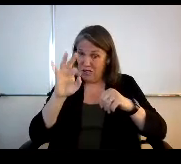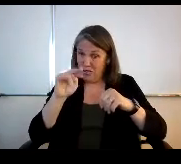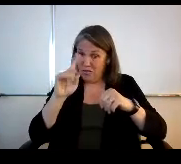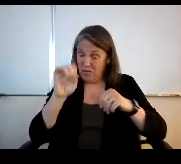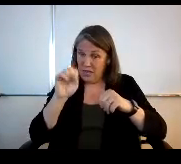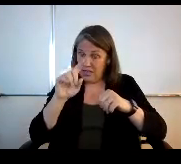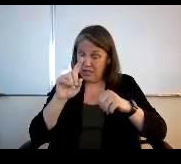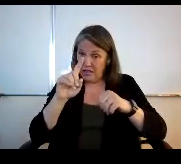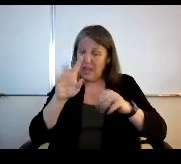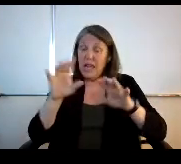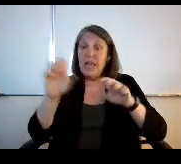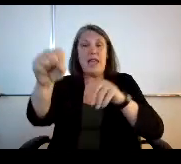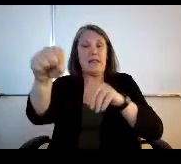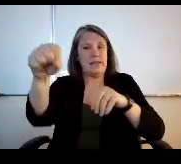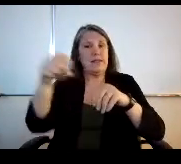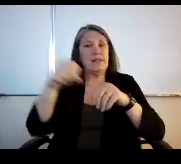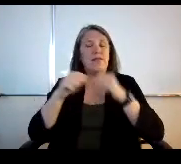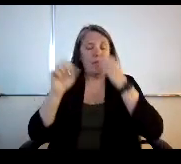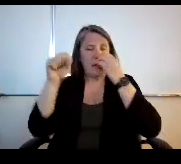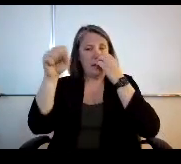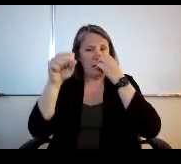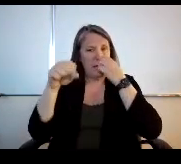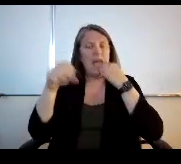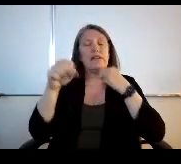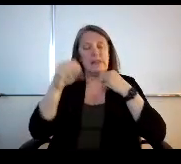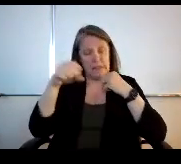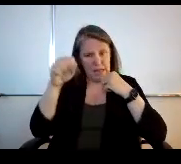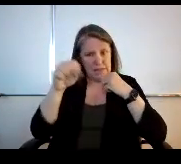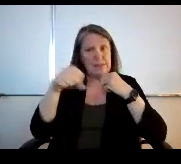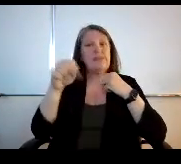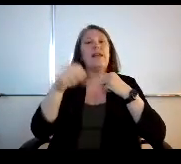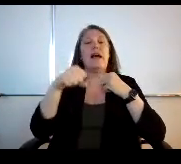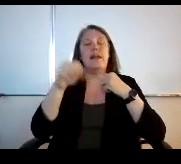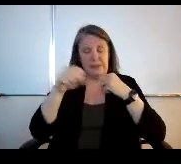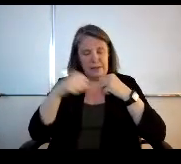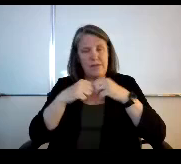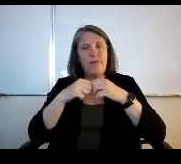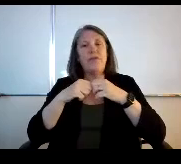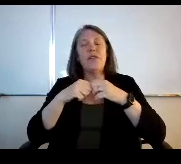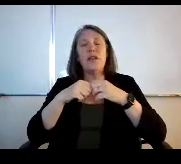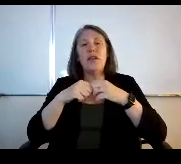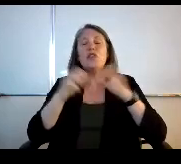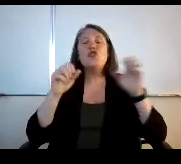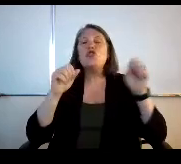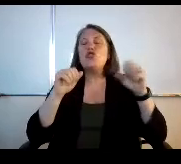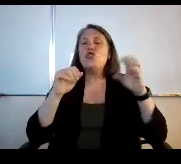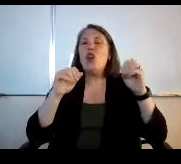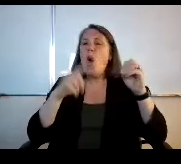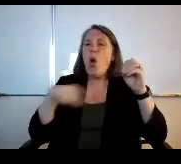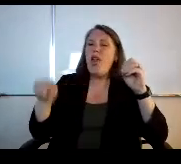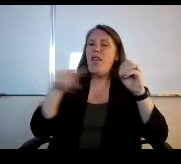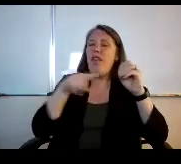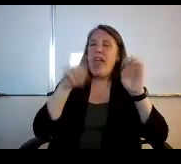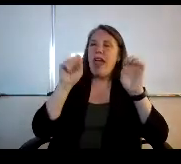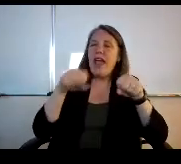that Esther Fund that's being used. So yes, it is so they can be used towards salary or no.